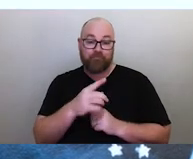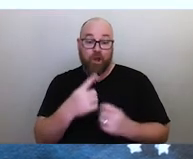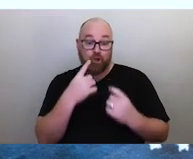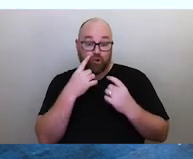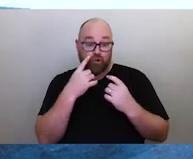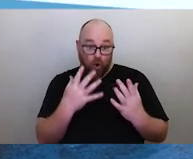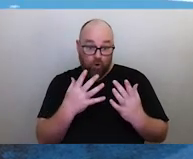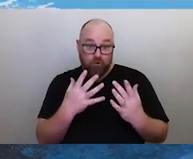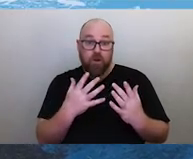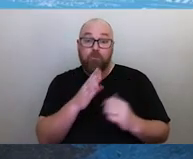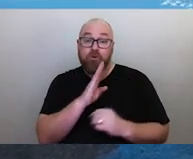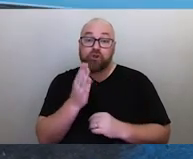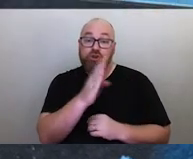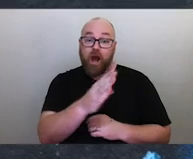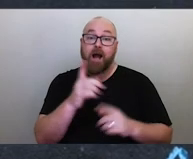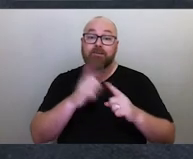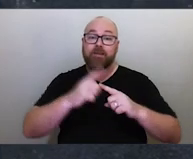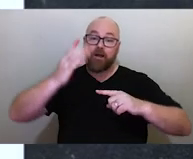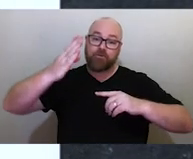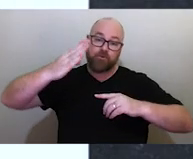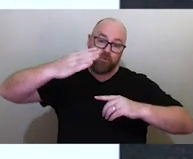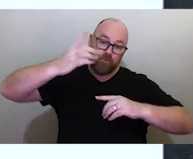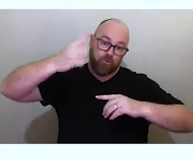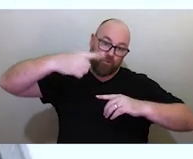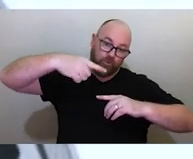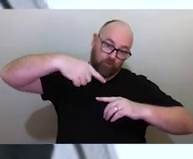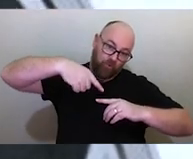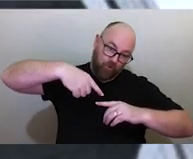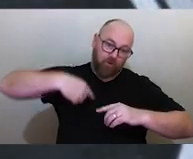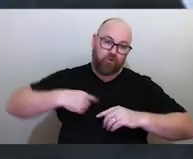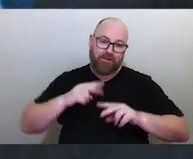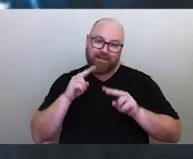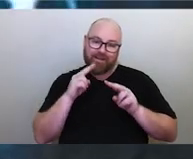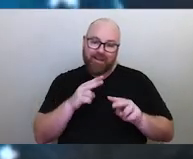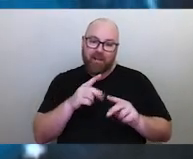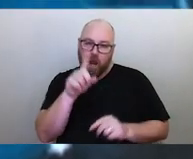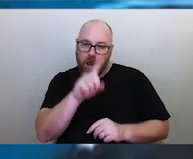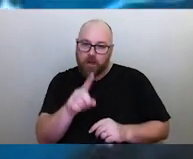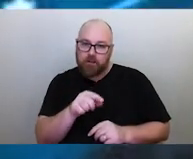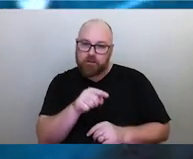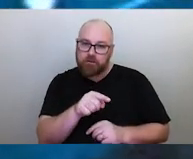when the shark begins dipping into the horizon, you can start to see lightning in the background.